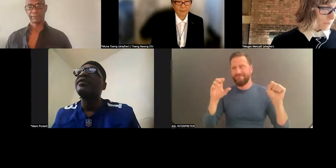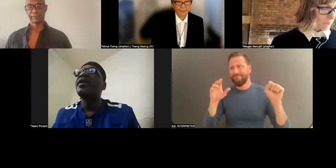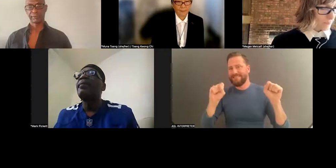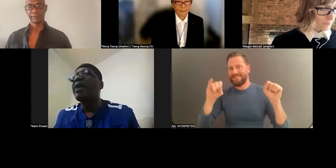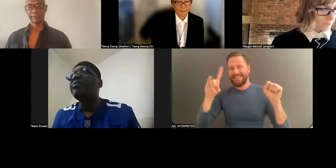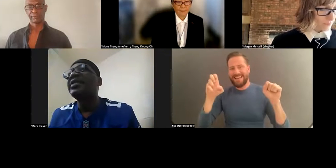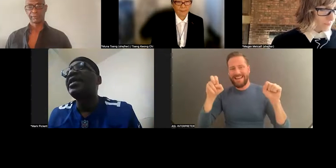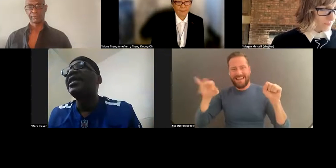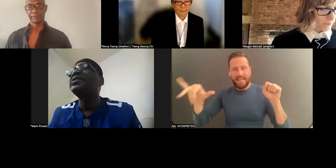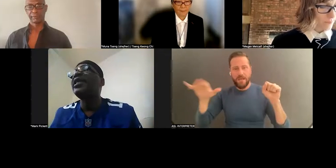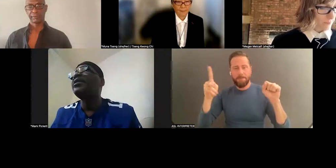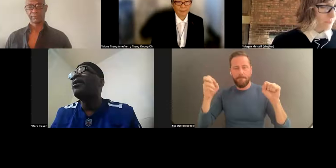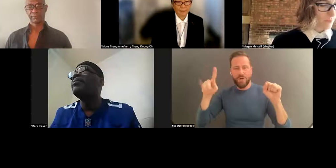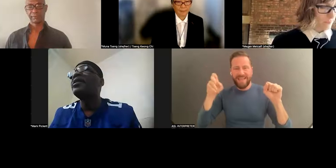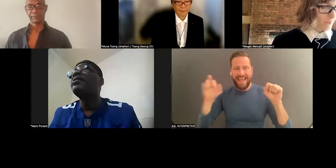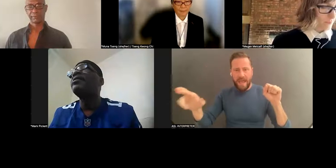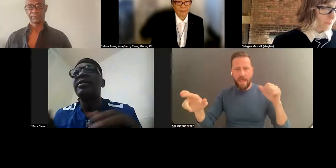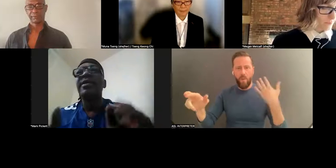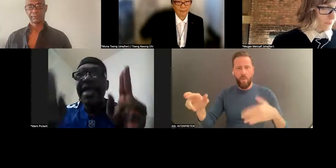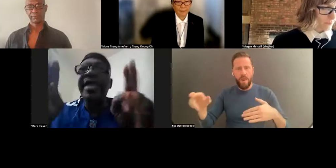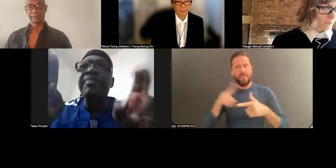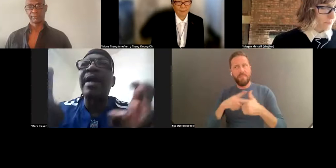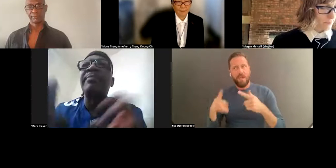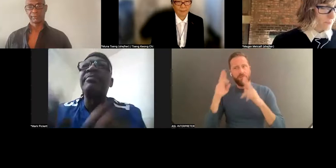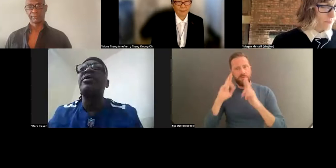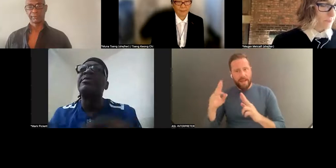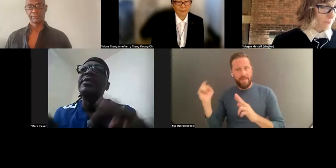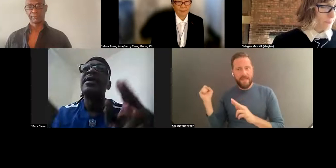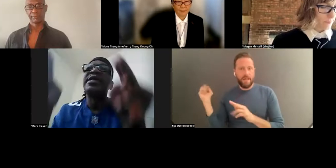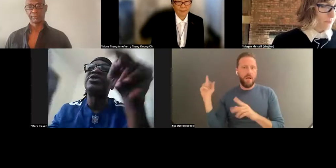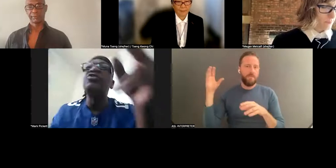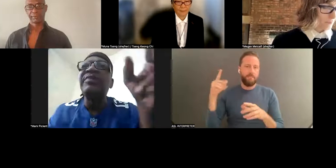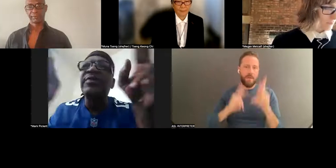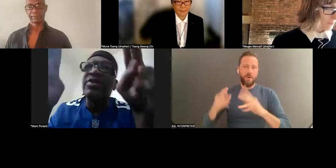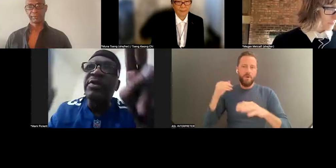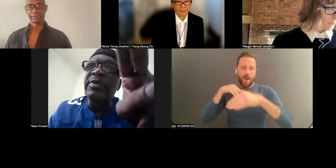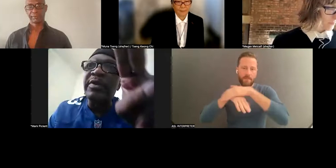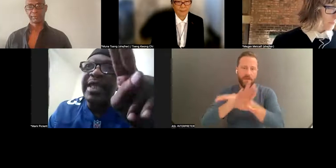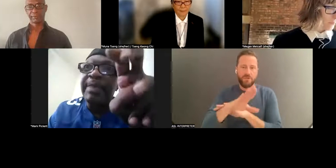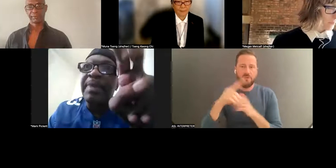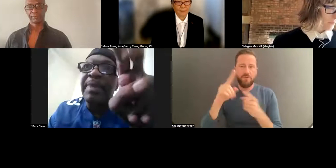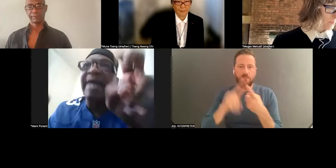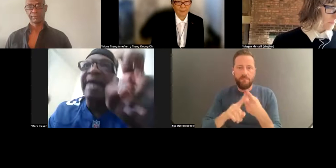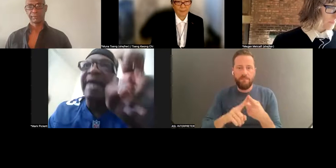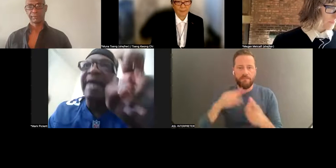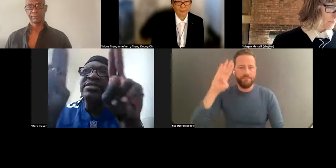; after that shootding movies about breakdance and hip hop. Excuse me for throwing